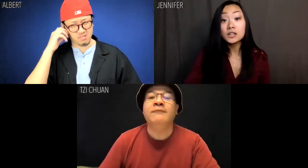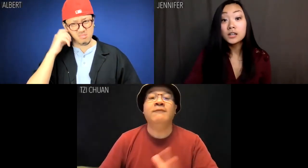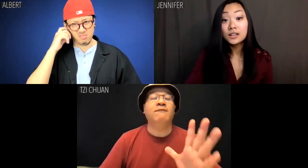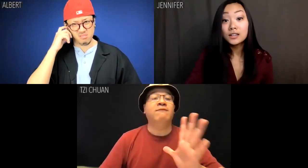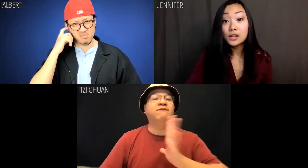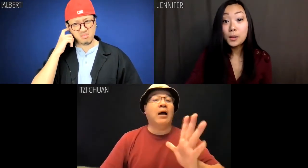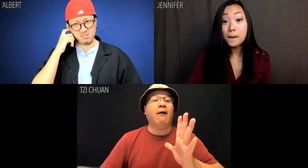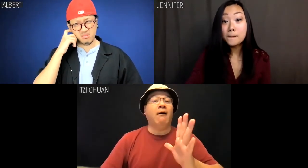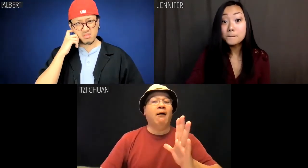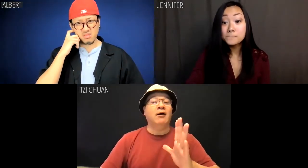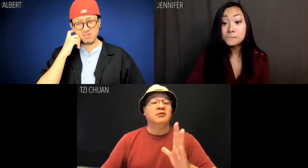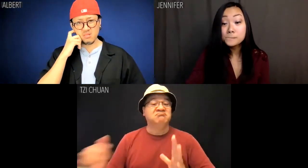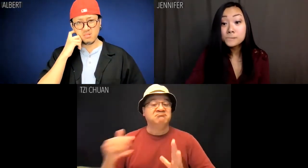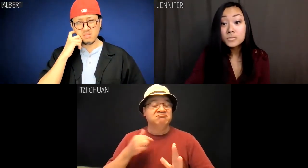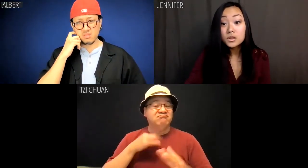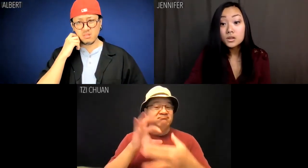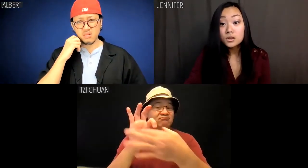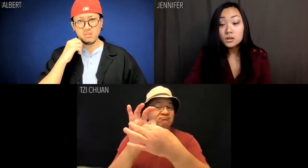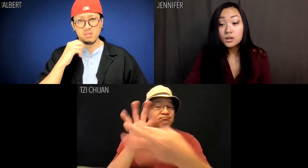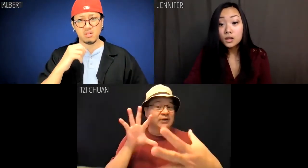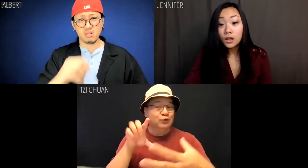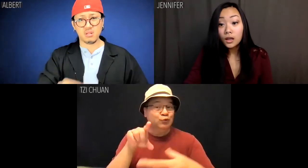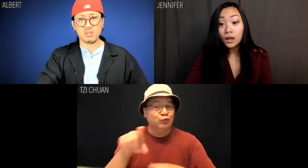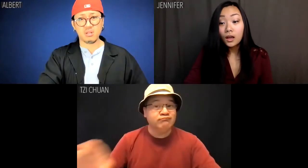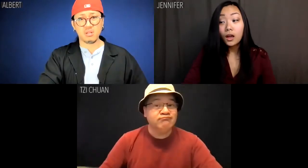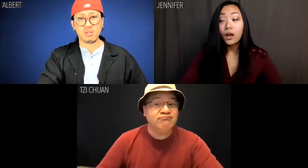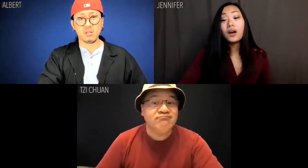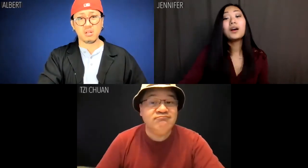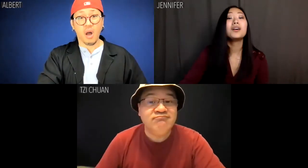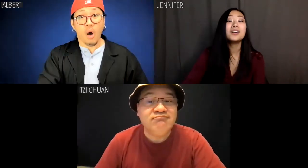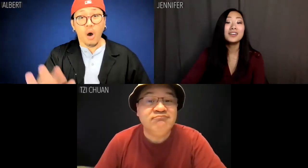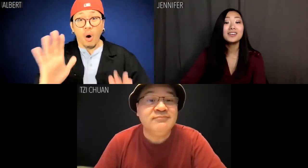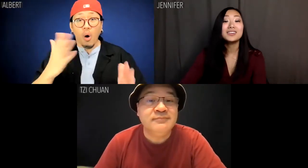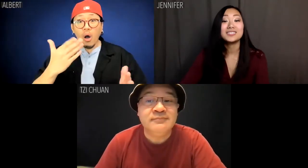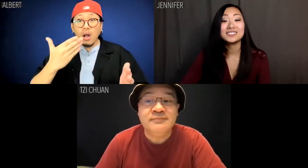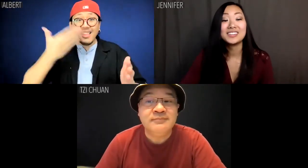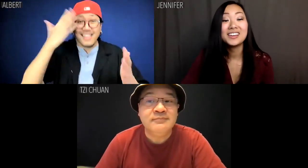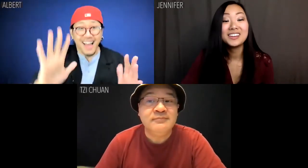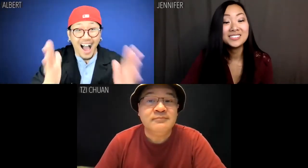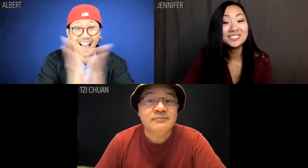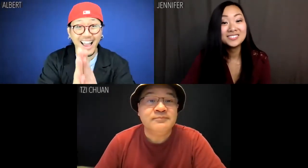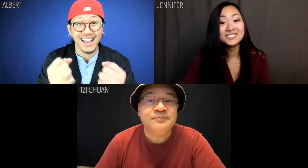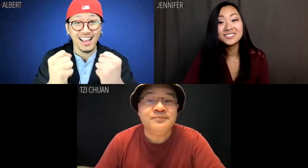Tzi Chuan: Very well. I will release you. Albert: Oh thank God.